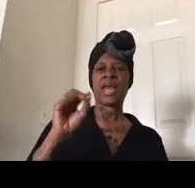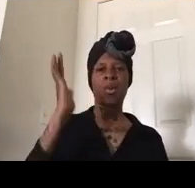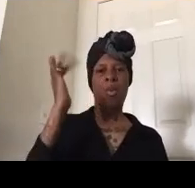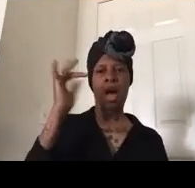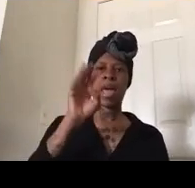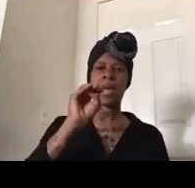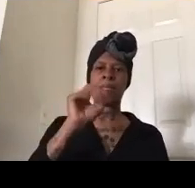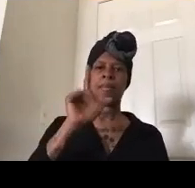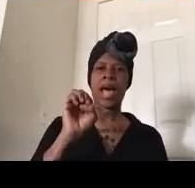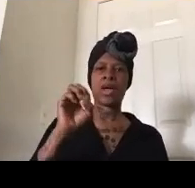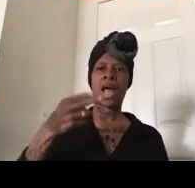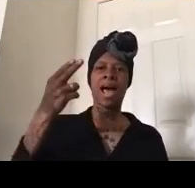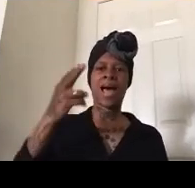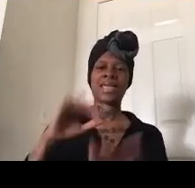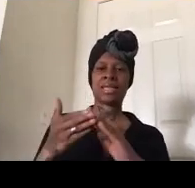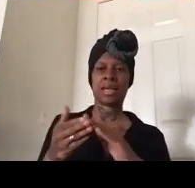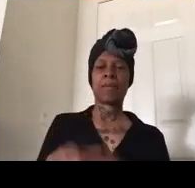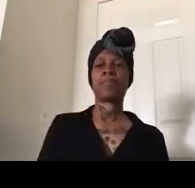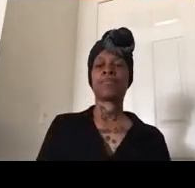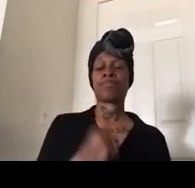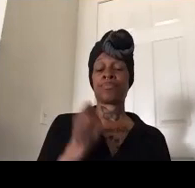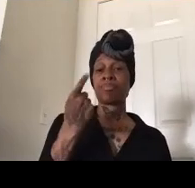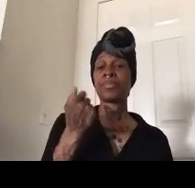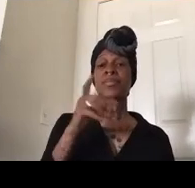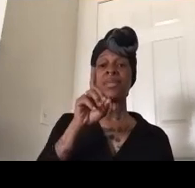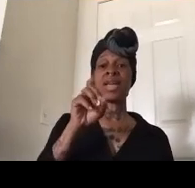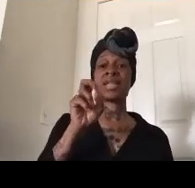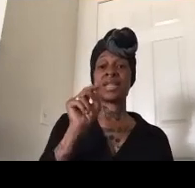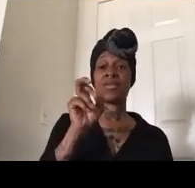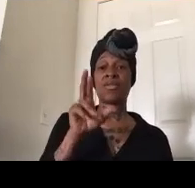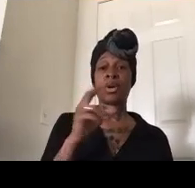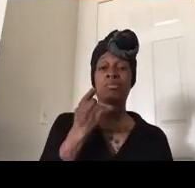matter denver was recently successful as of last night and getting denver